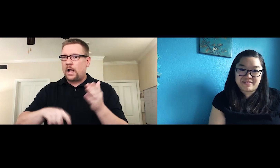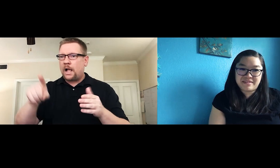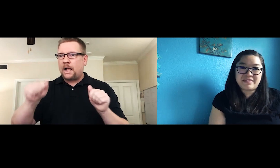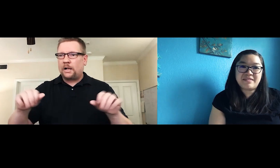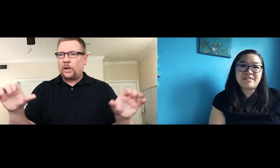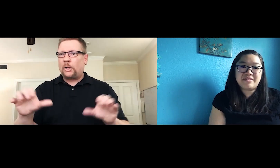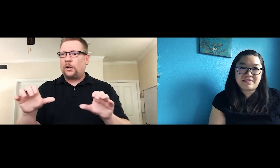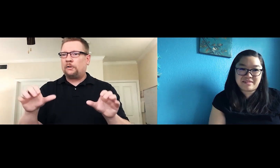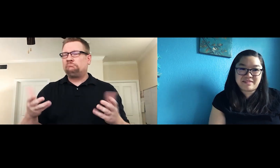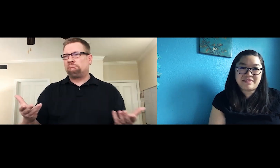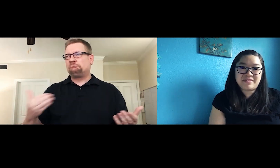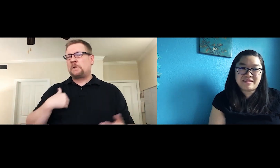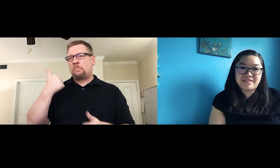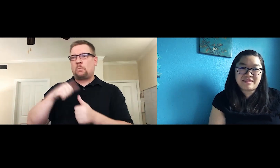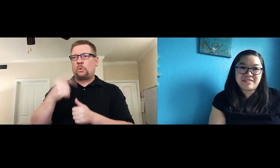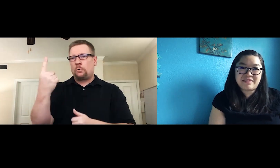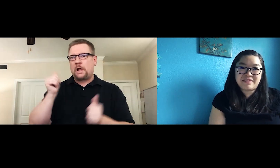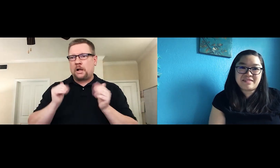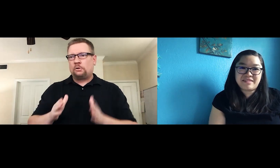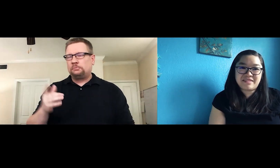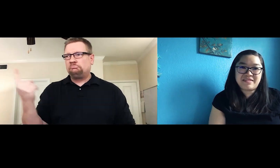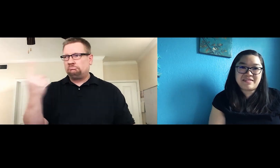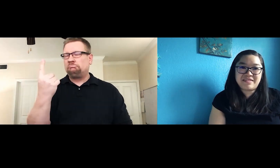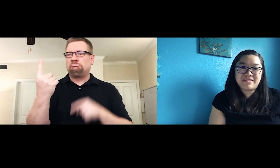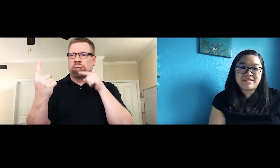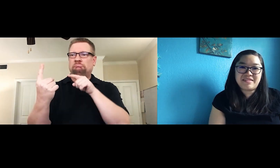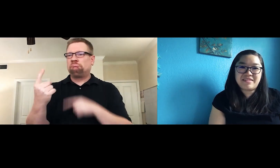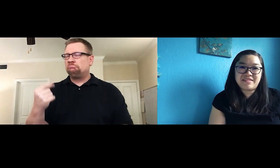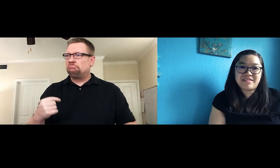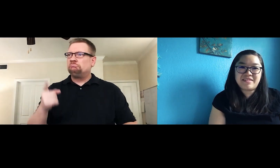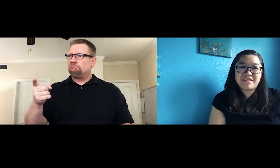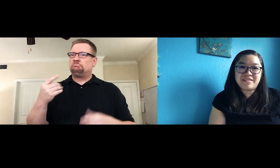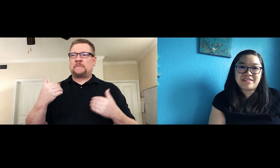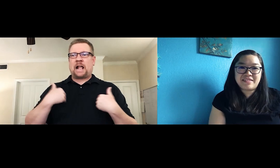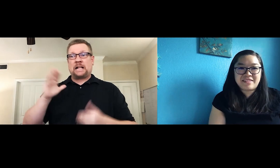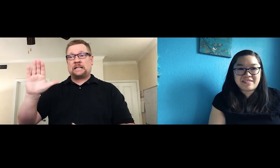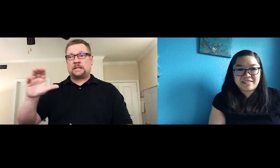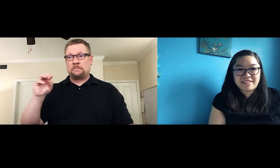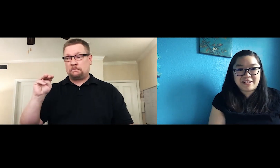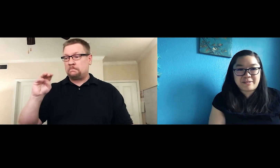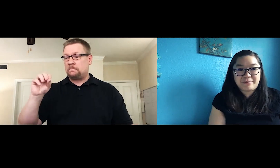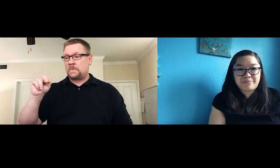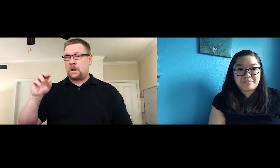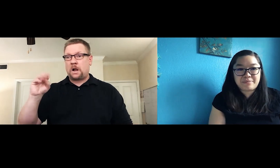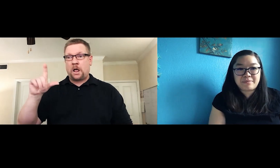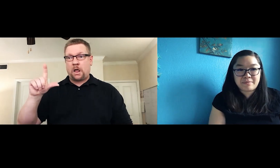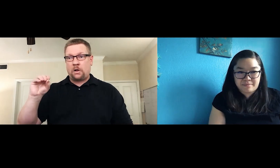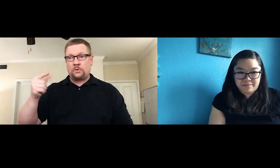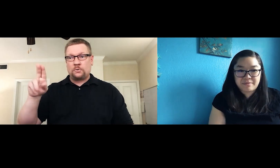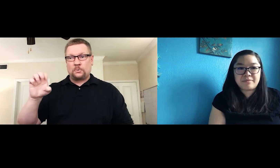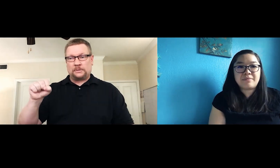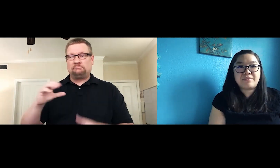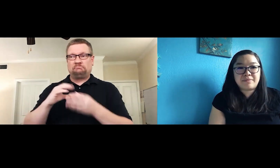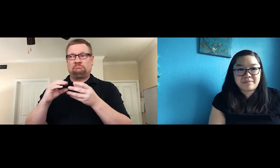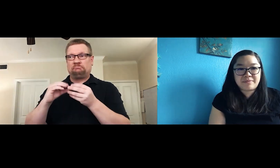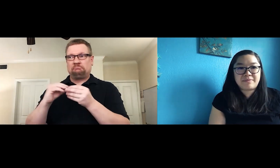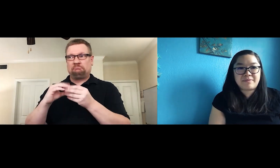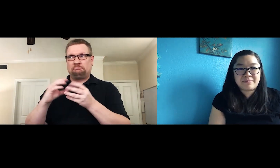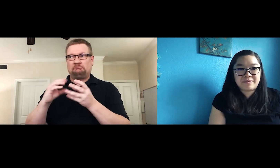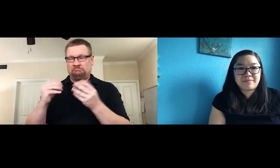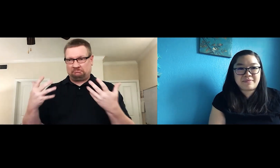Here’s an example: one person came in and did their prepared monologue.